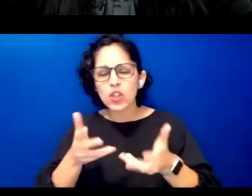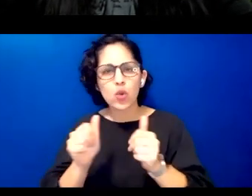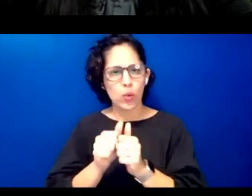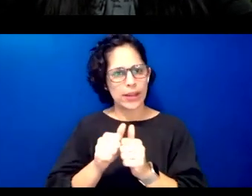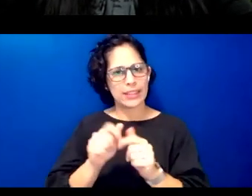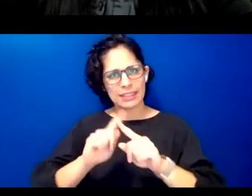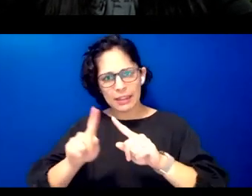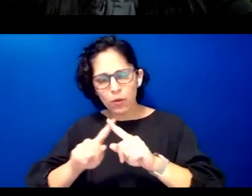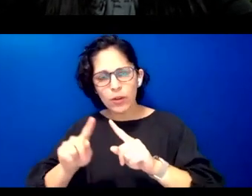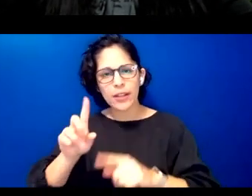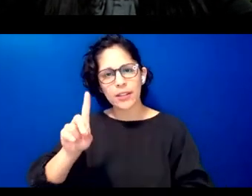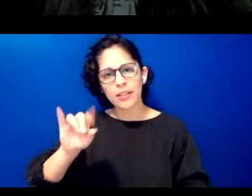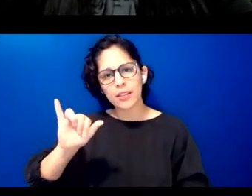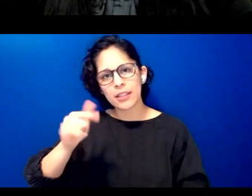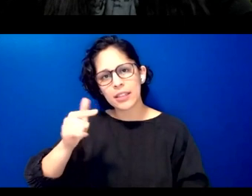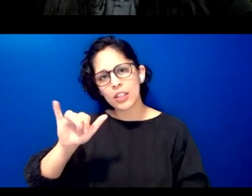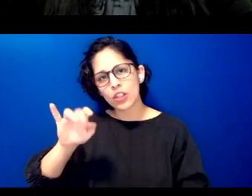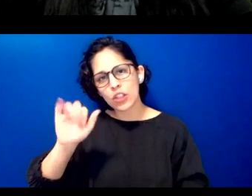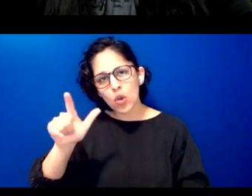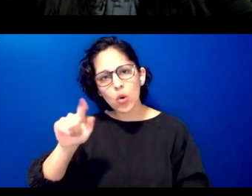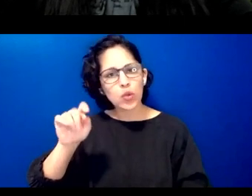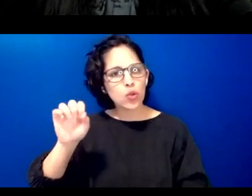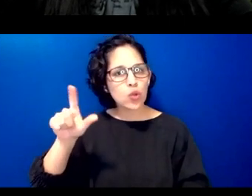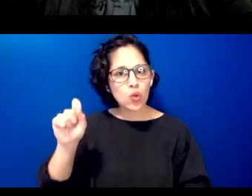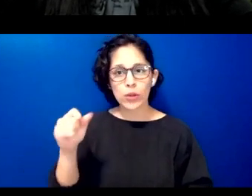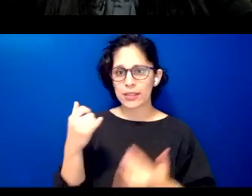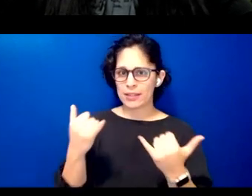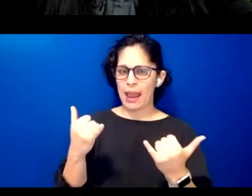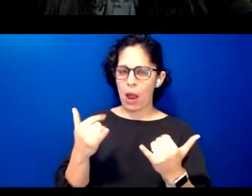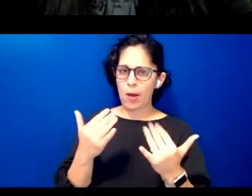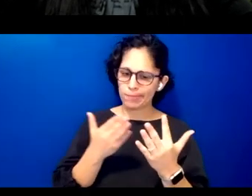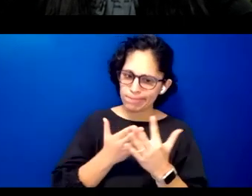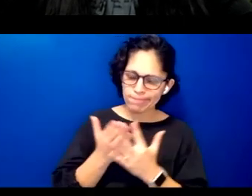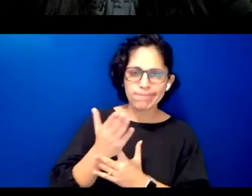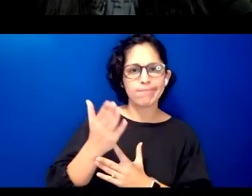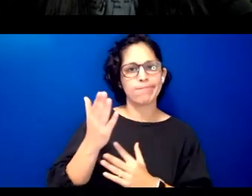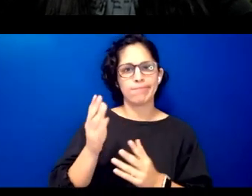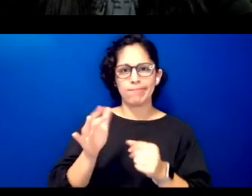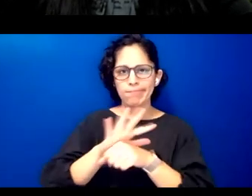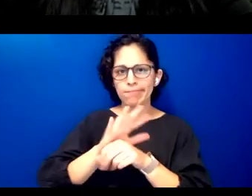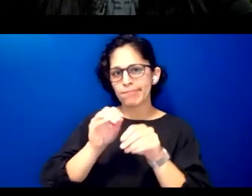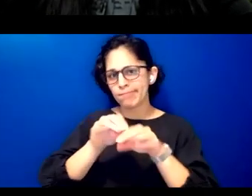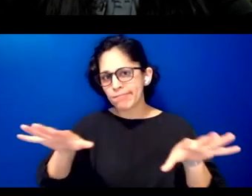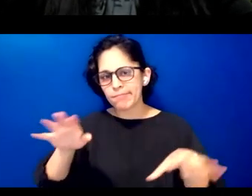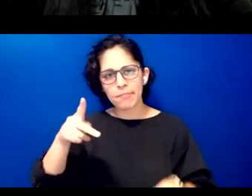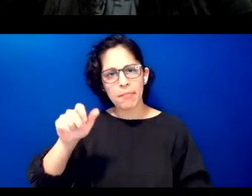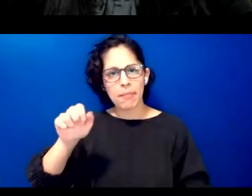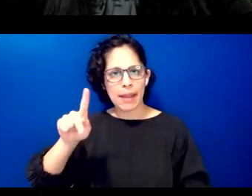throughout the pandemic we are now more cognizant of the benefits technology can offer for those